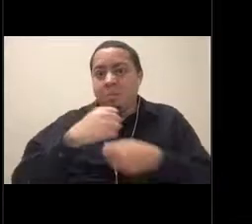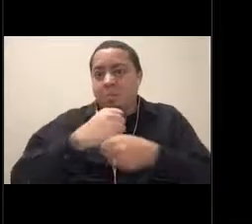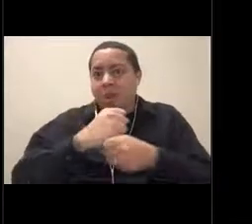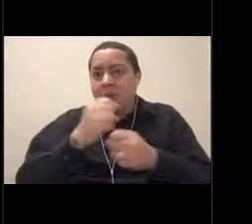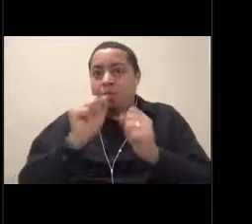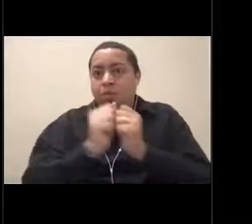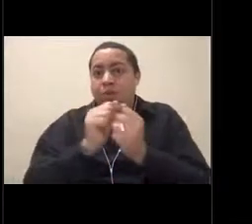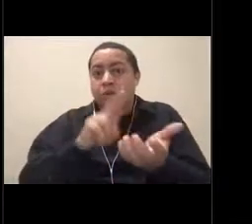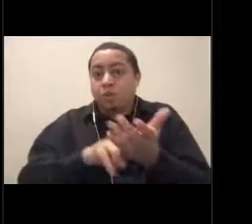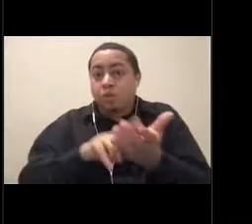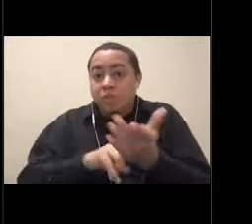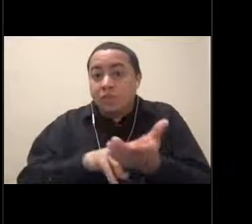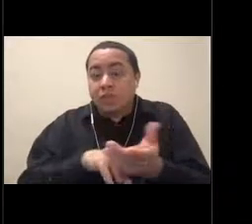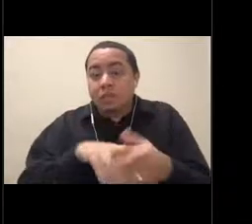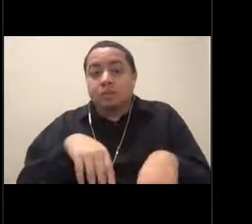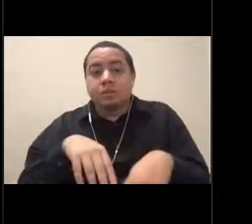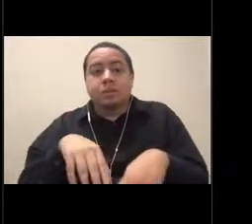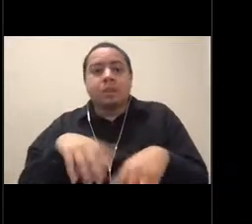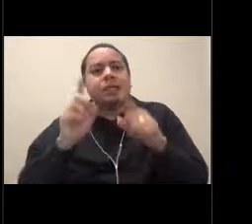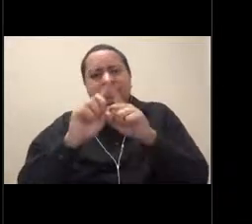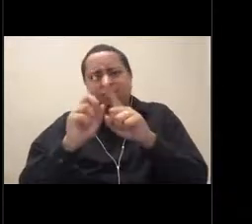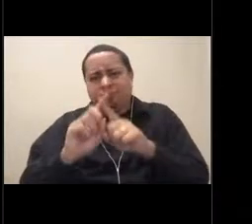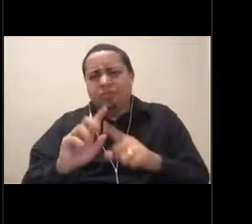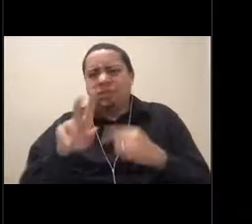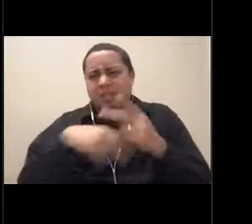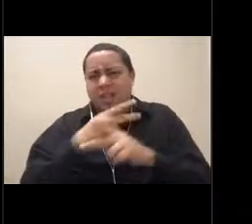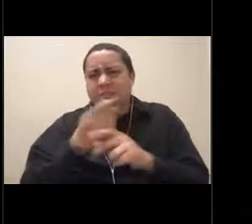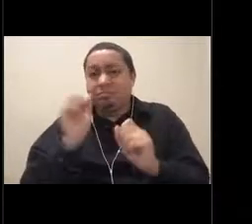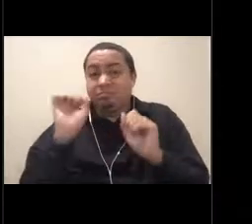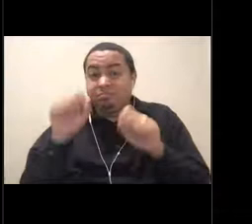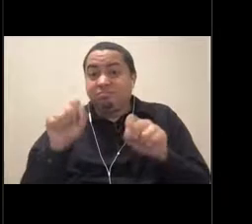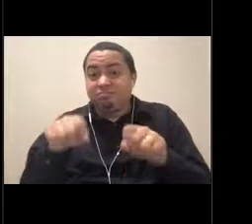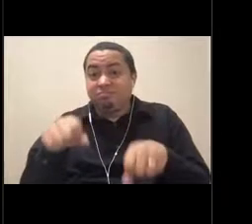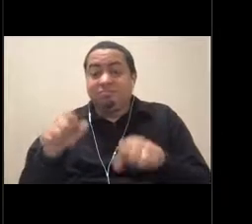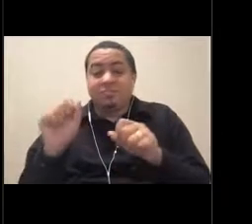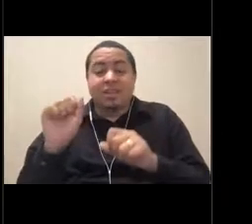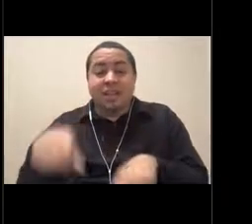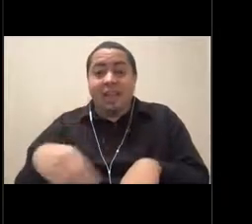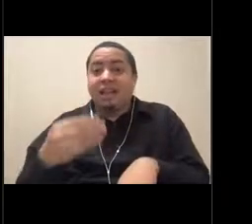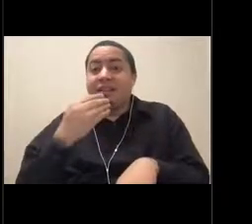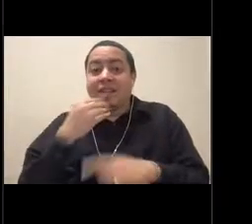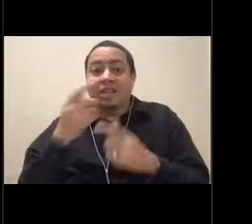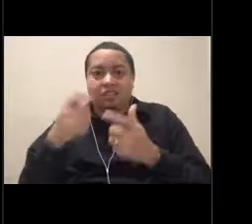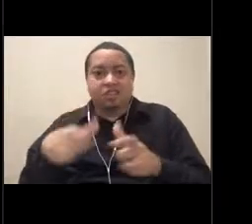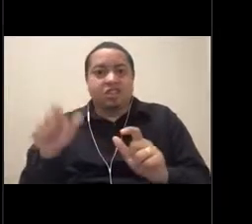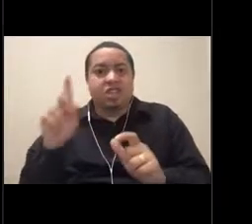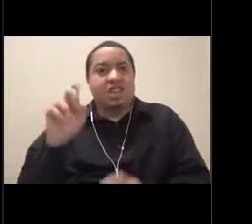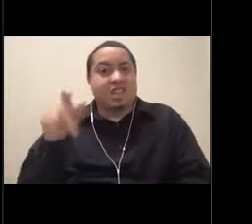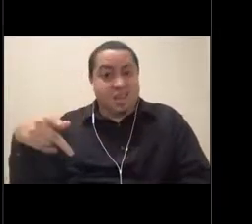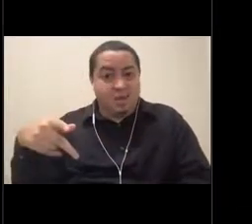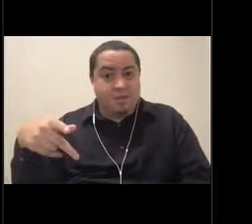And there's a lot of seaweeds that are edible. So you can actually eat giant kelp if you want to. And some of our little buddies that really like